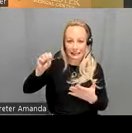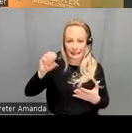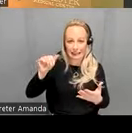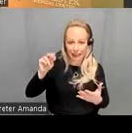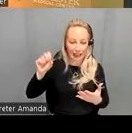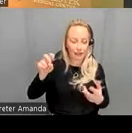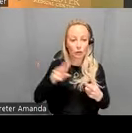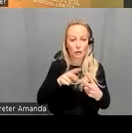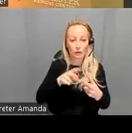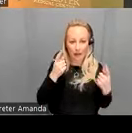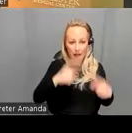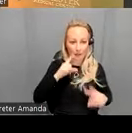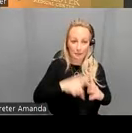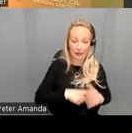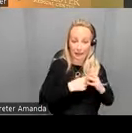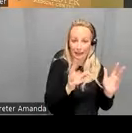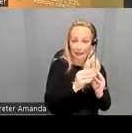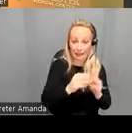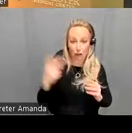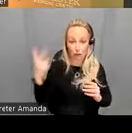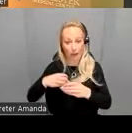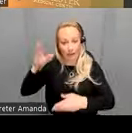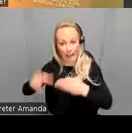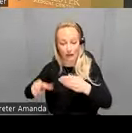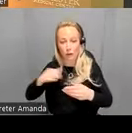near the beginning of the session and two near the end so there's a 35 minute interval between those